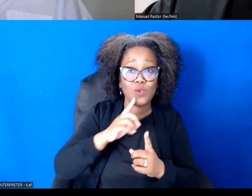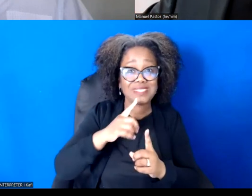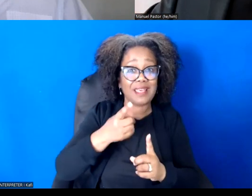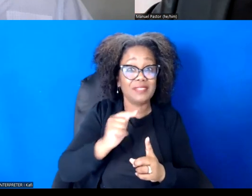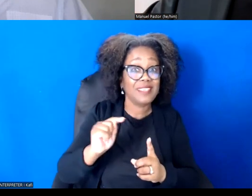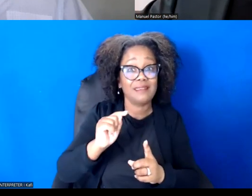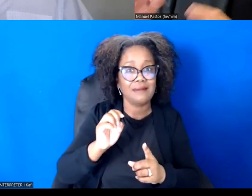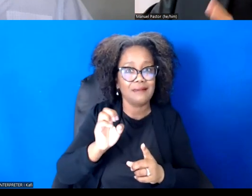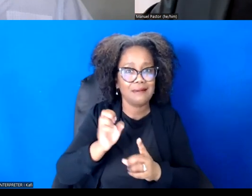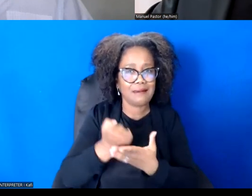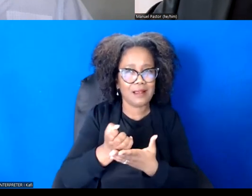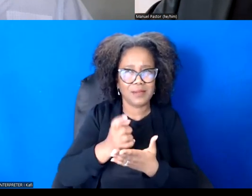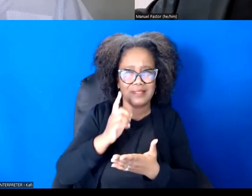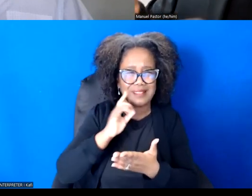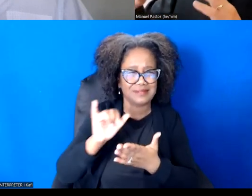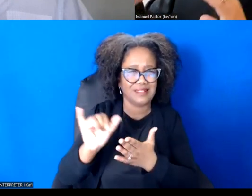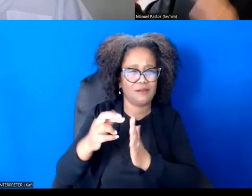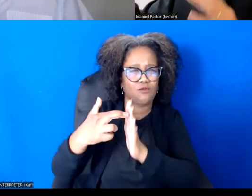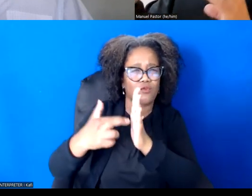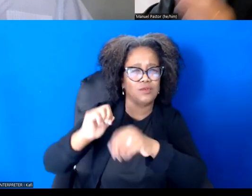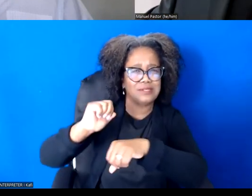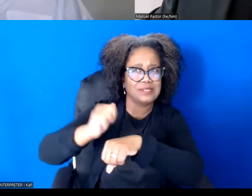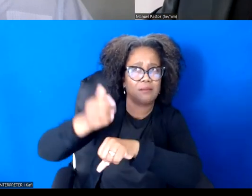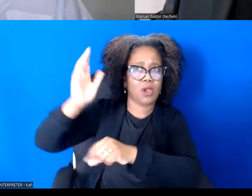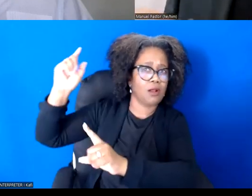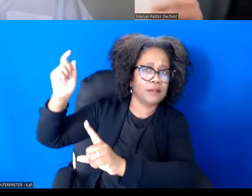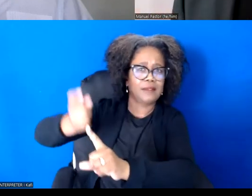They're immutable. We can't change them. It's the economy.